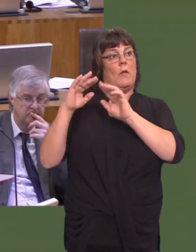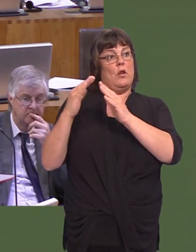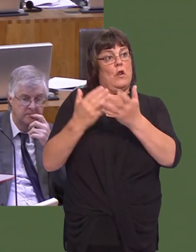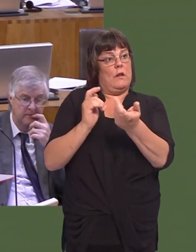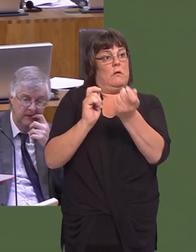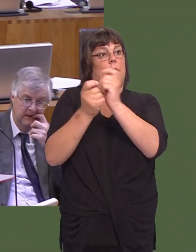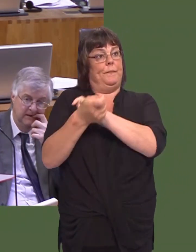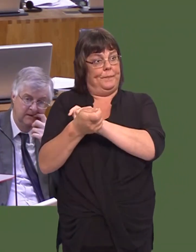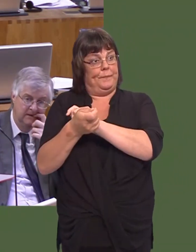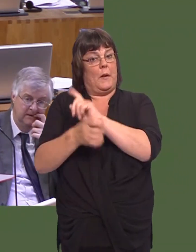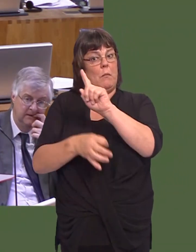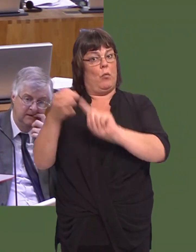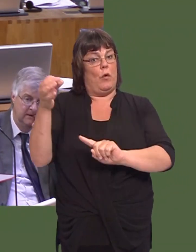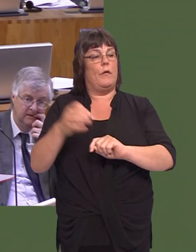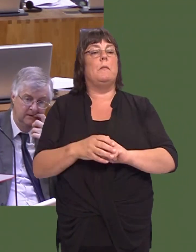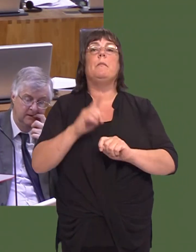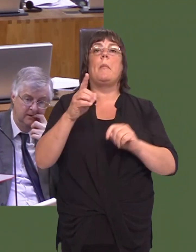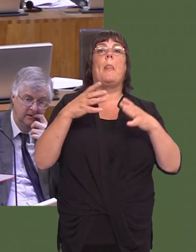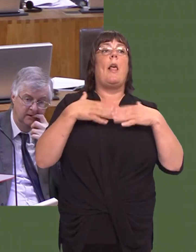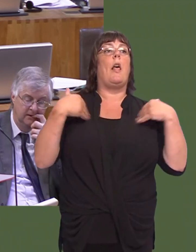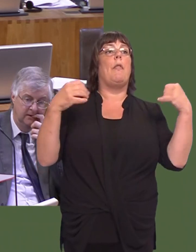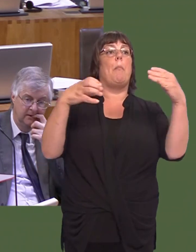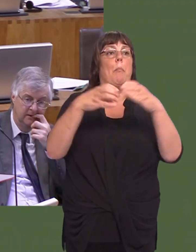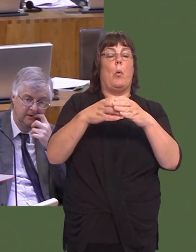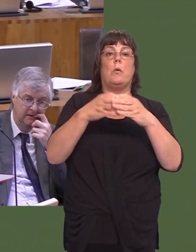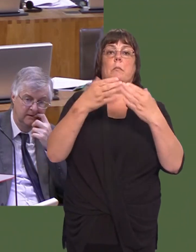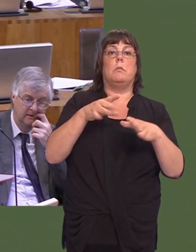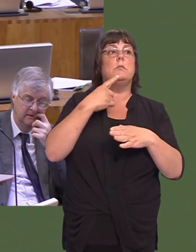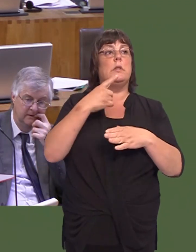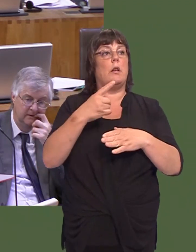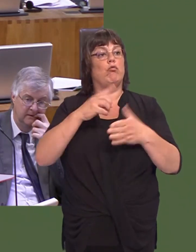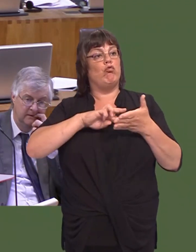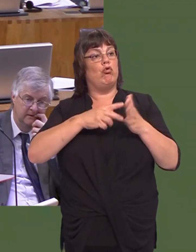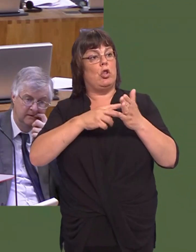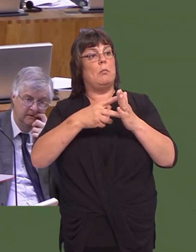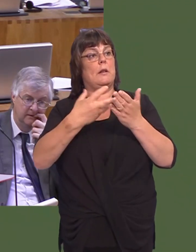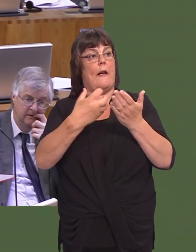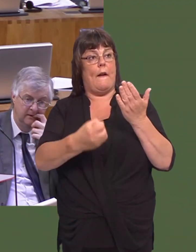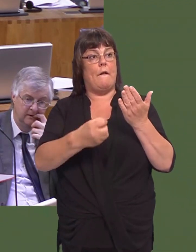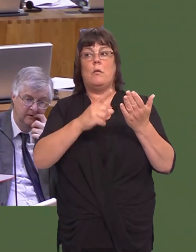Mae byrddau iechyd wedi dweud bod yna drefniadau mewn lle er mwyn sicrhau bod mwy o glinigau